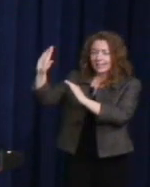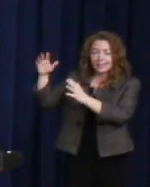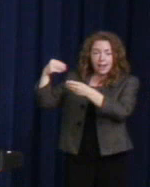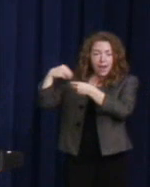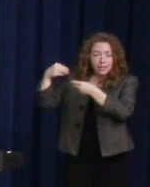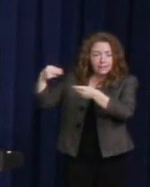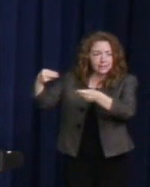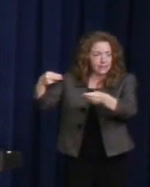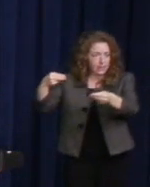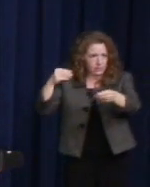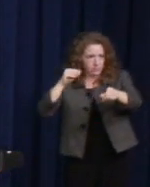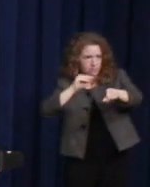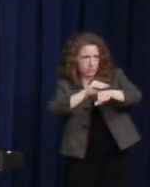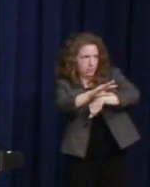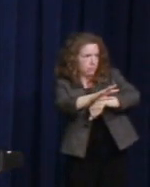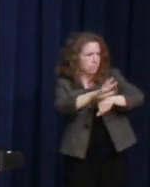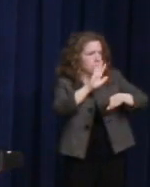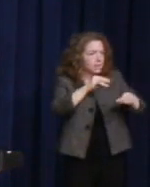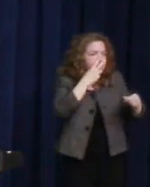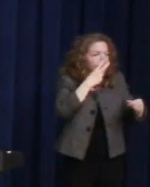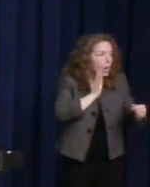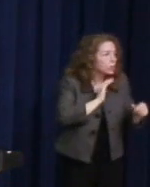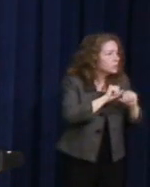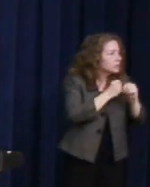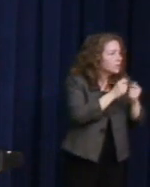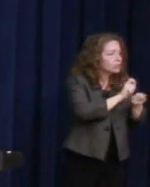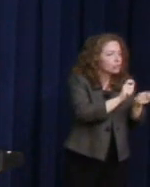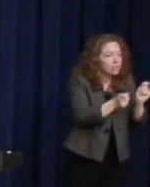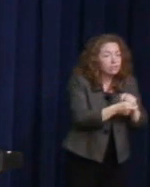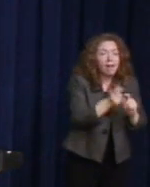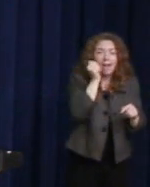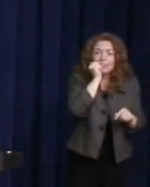Every day, brave men like Michael Sam and brave